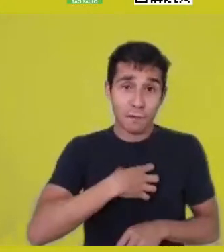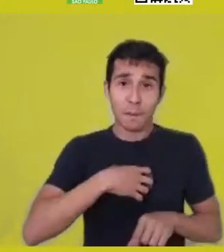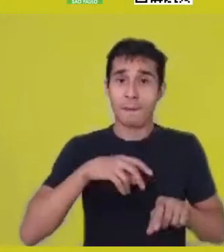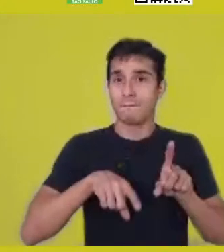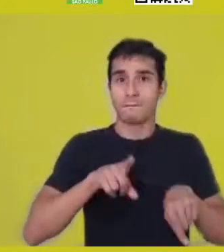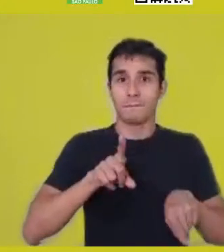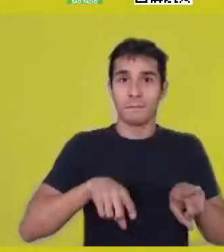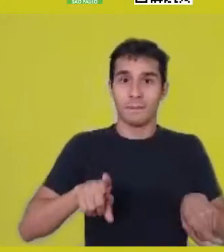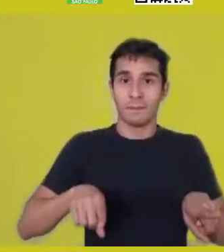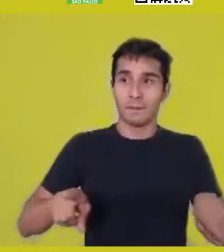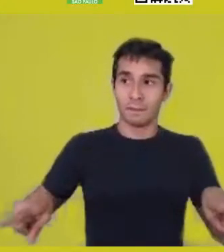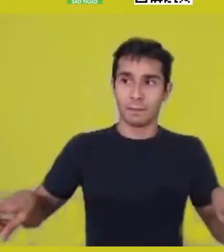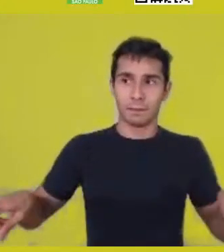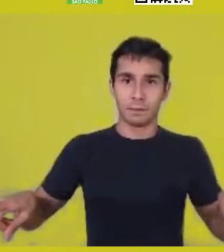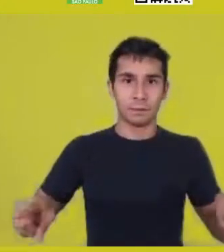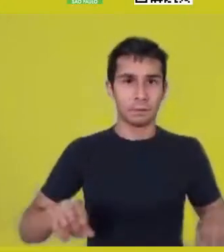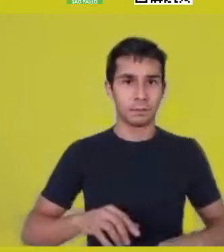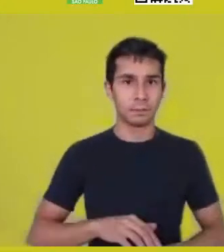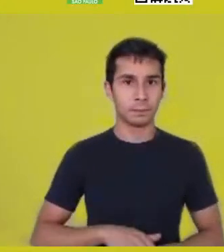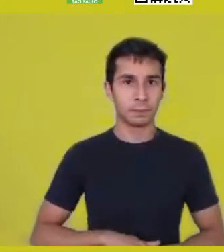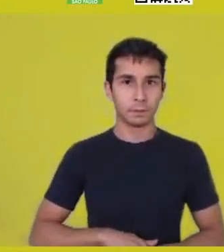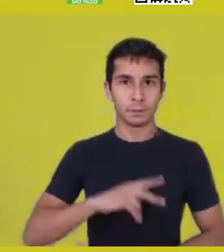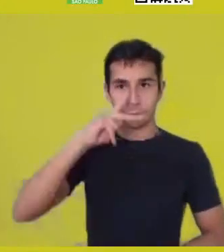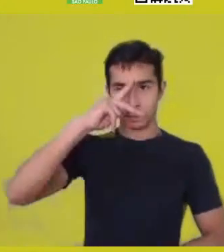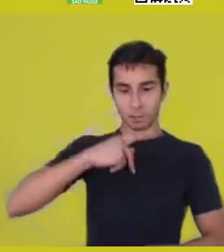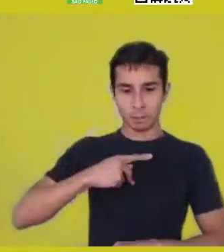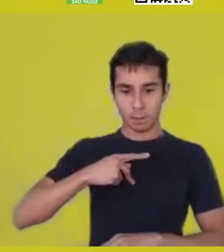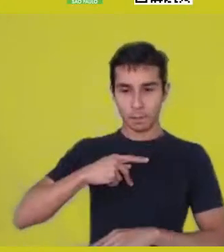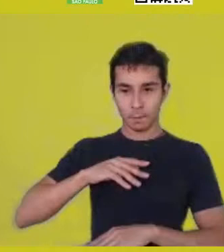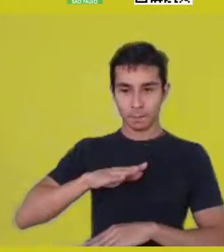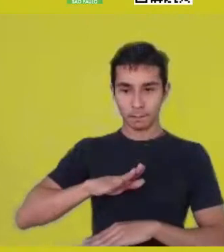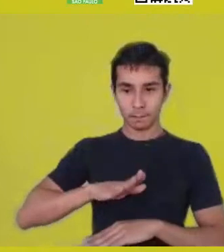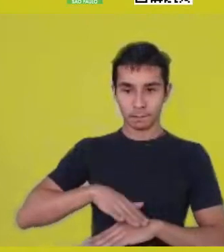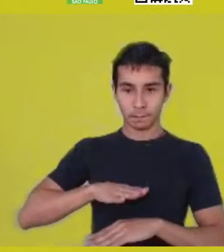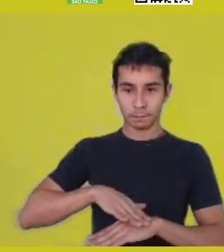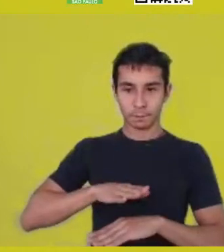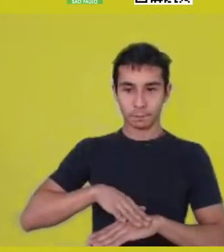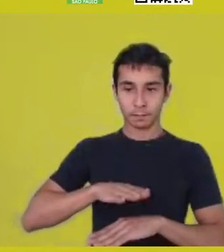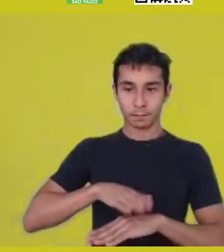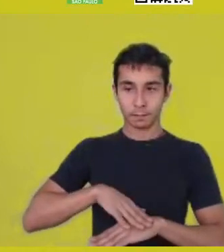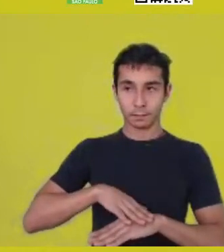That’s what the idea of autonomy means to me.